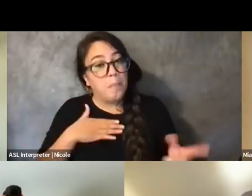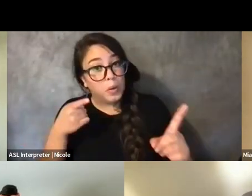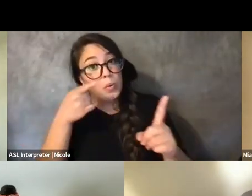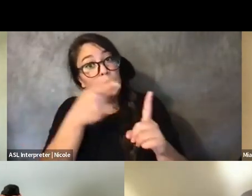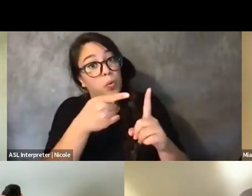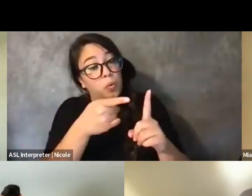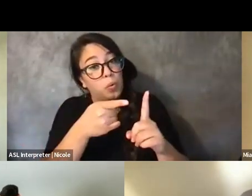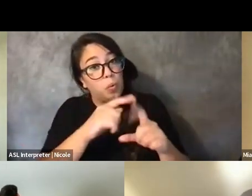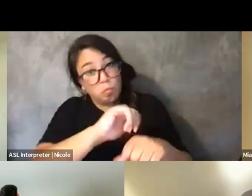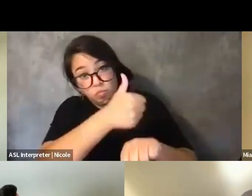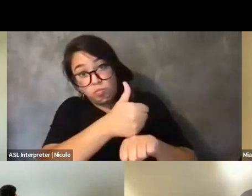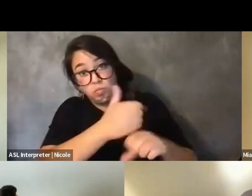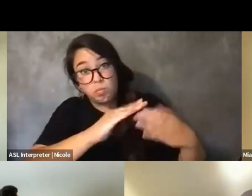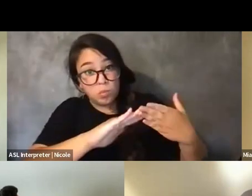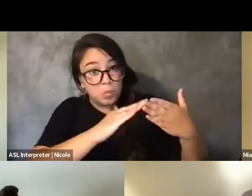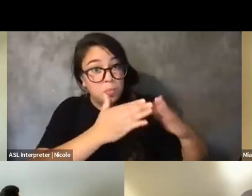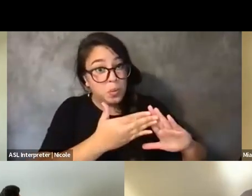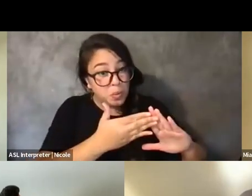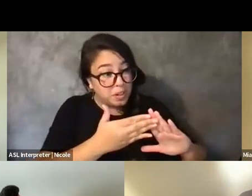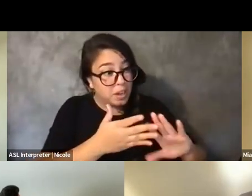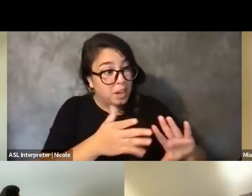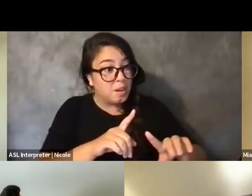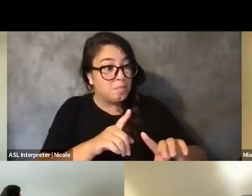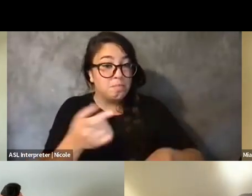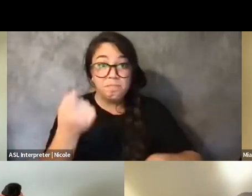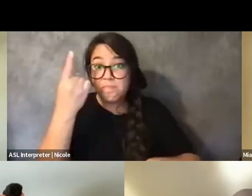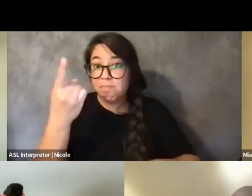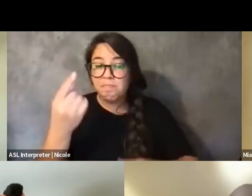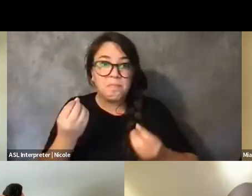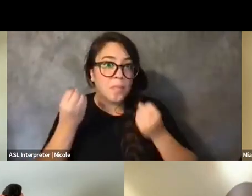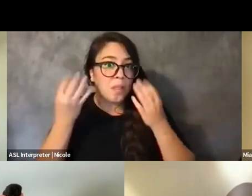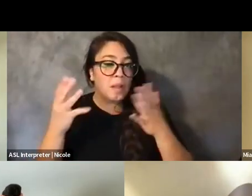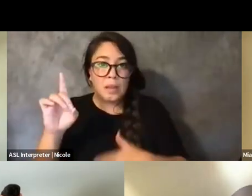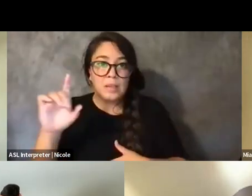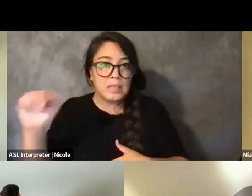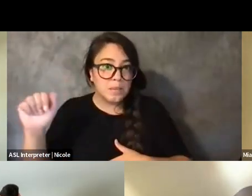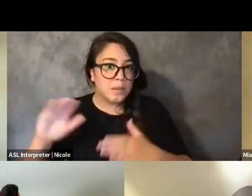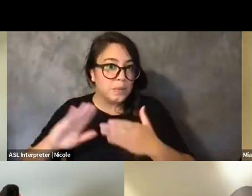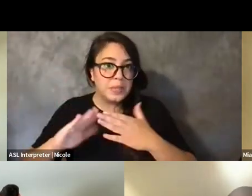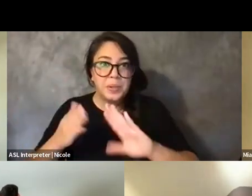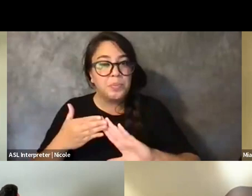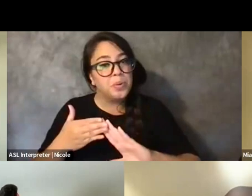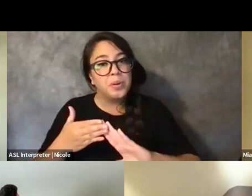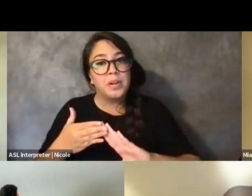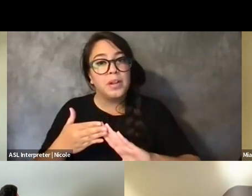a lot of the disability community, like, the people that we allow